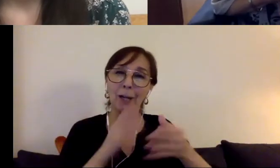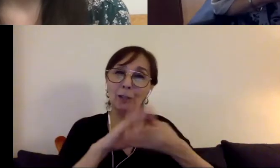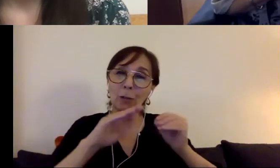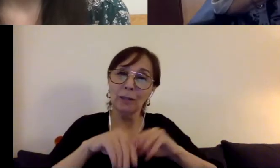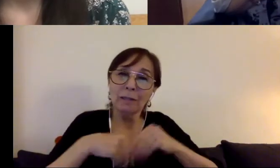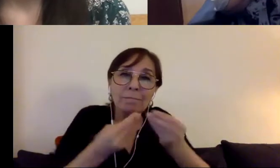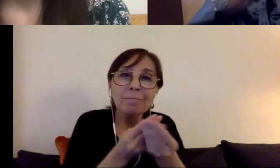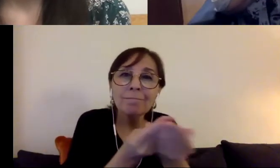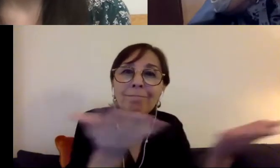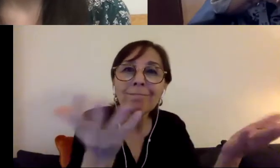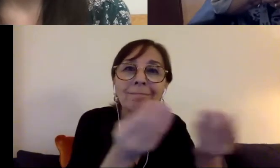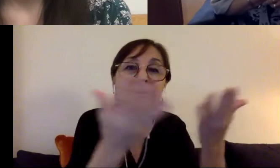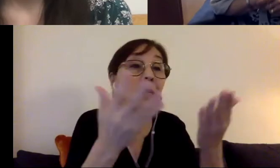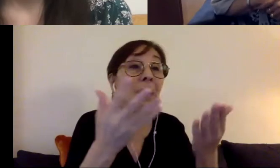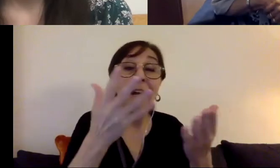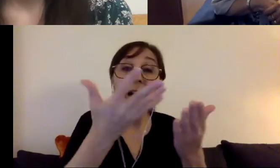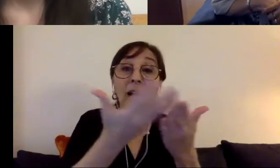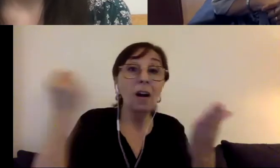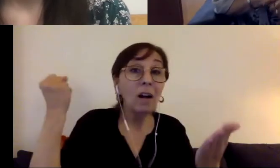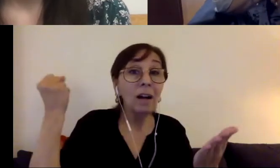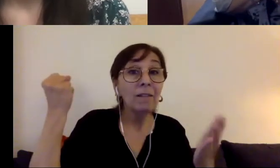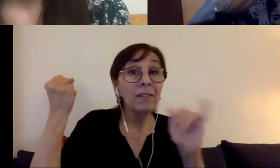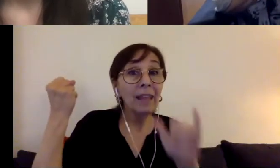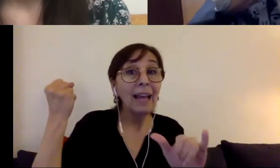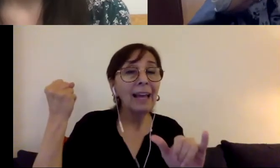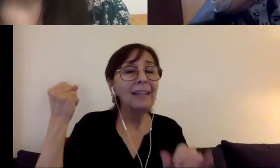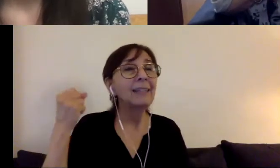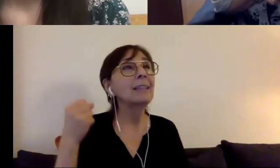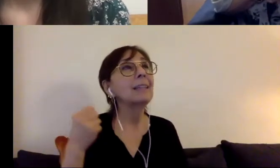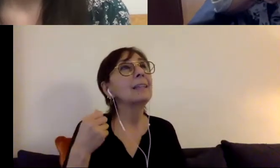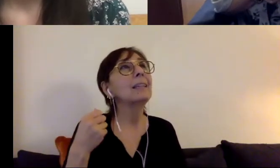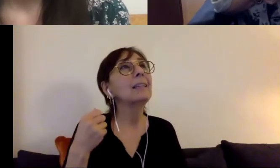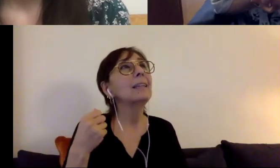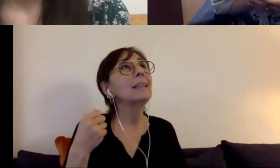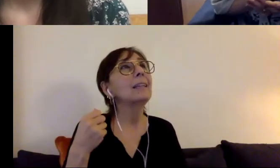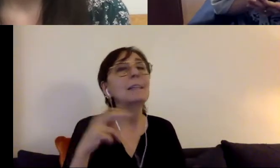that results in those of us with hidden and